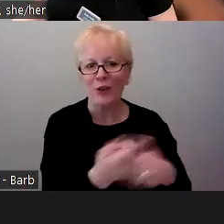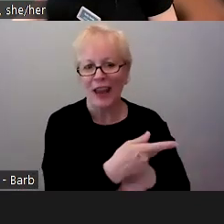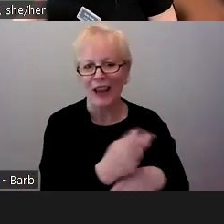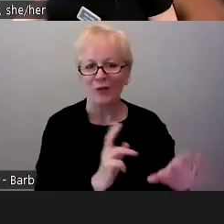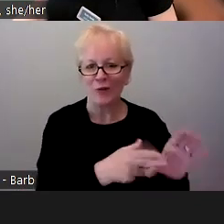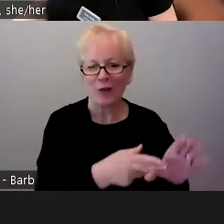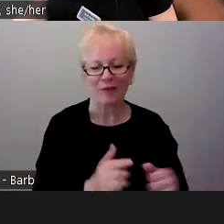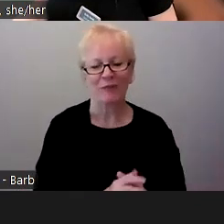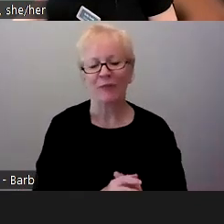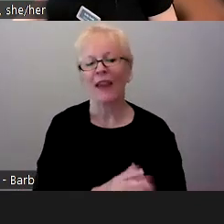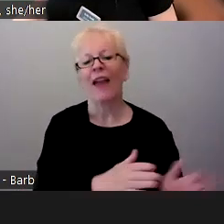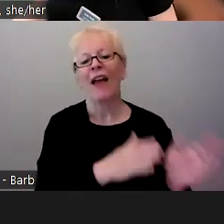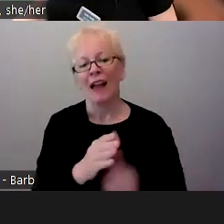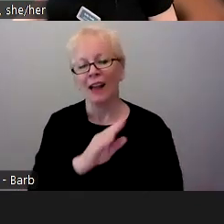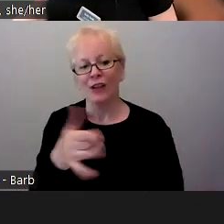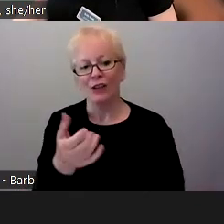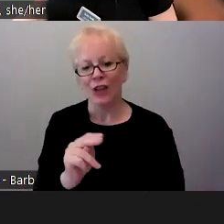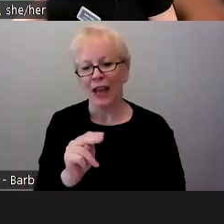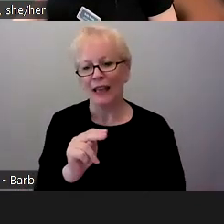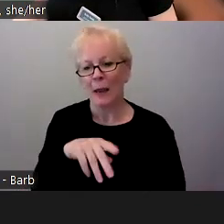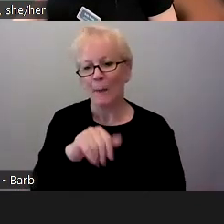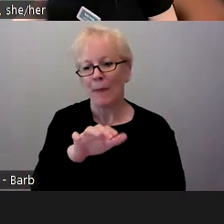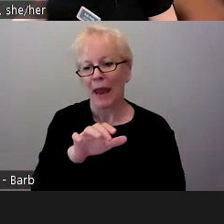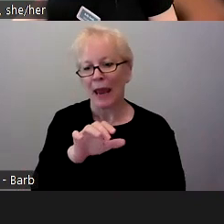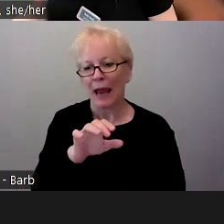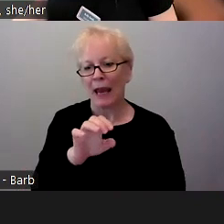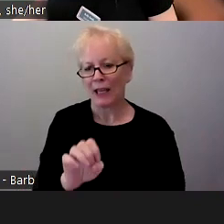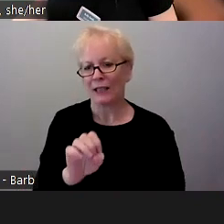And Jen Pate is also with us from the University of North Alabama.